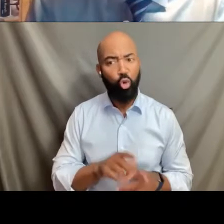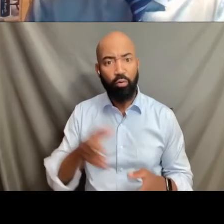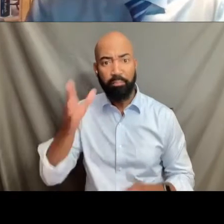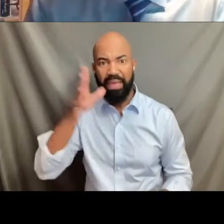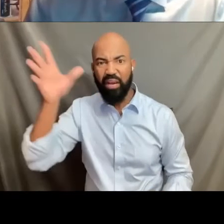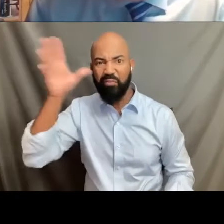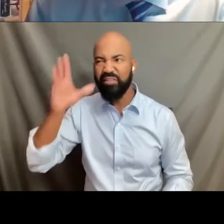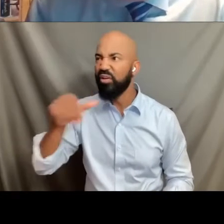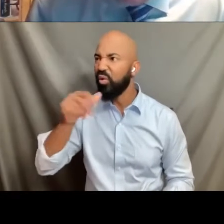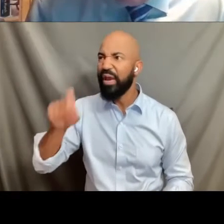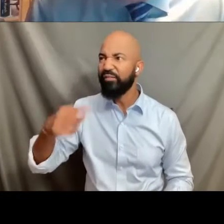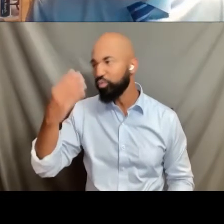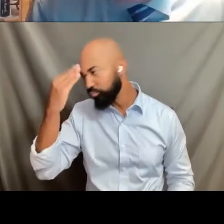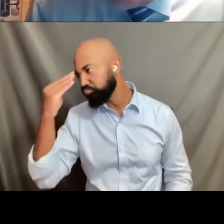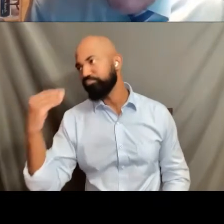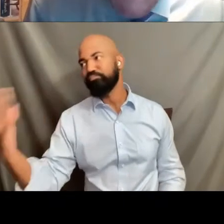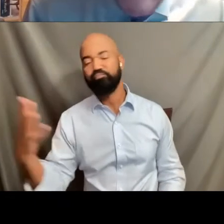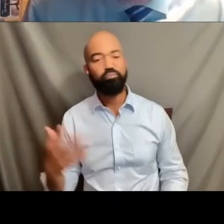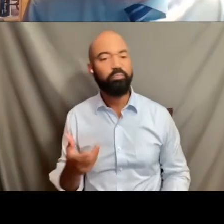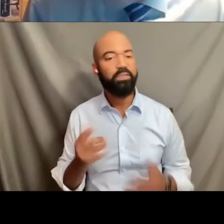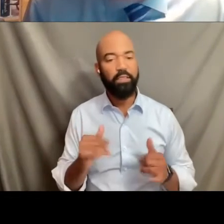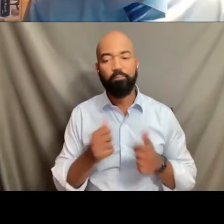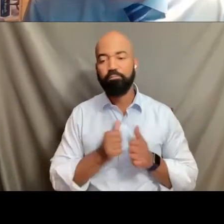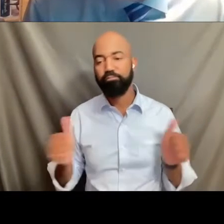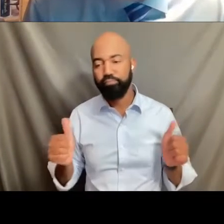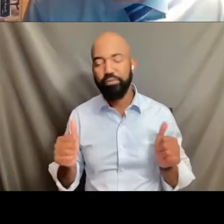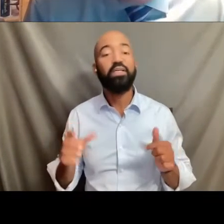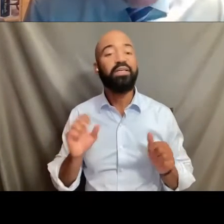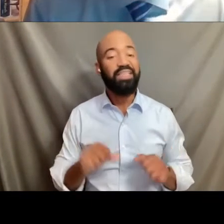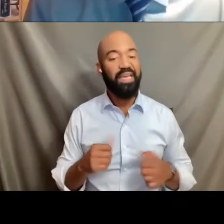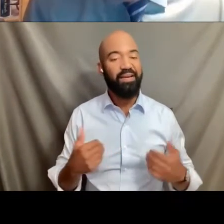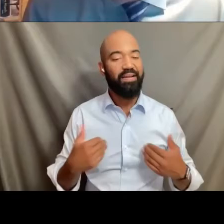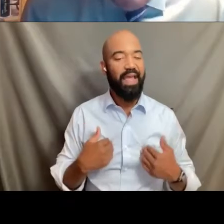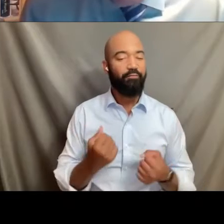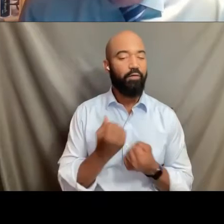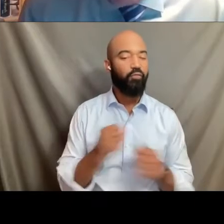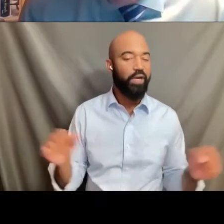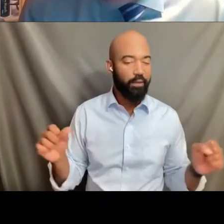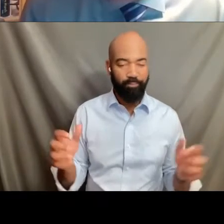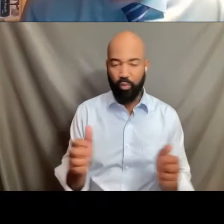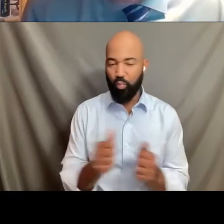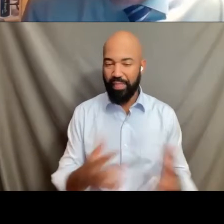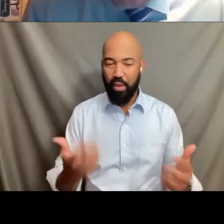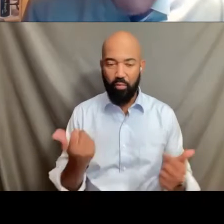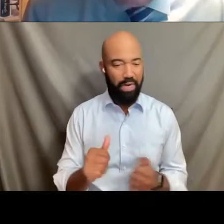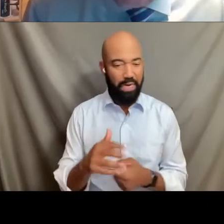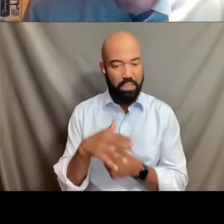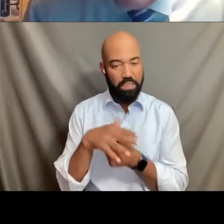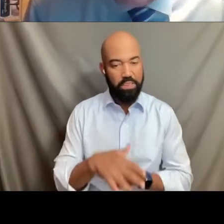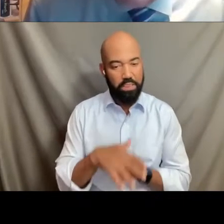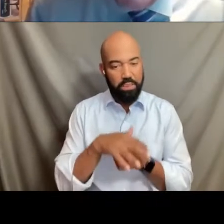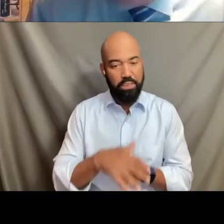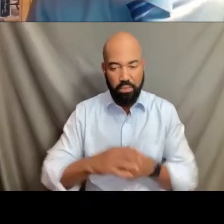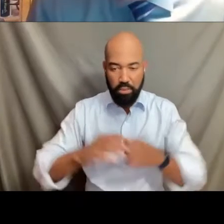in the school setting with liberty and with freedom to do so without having the school go back to parents